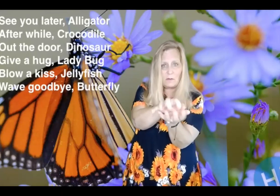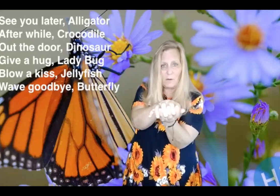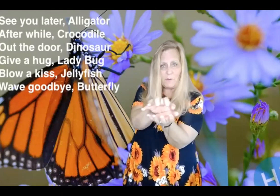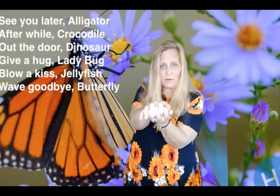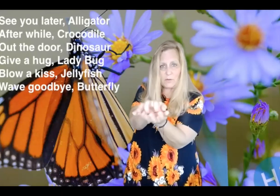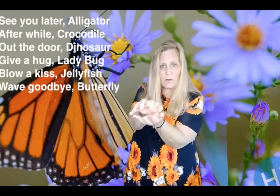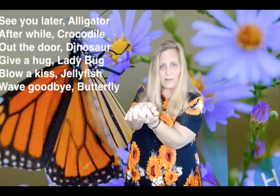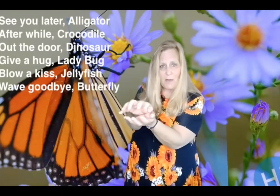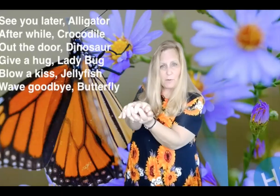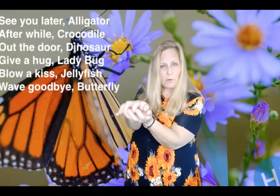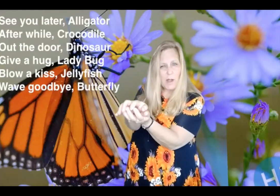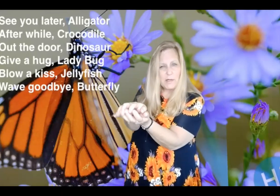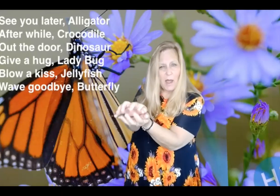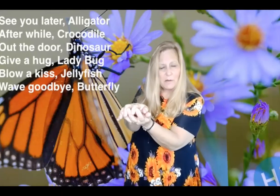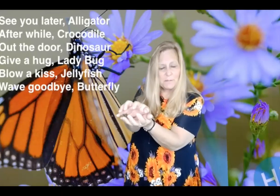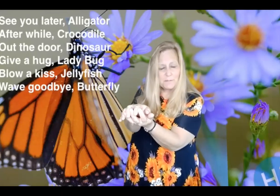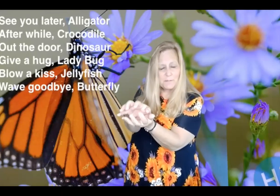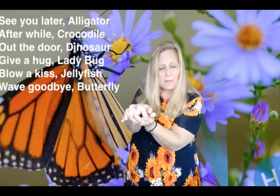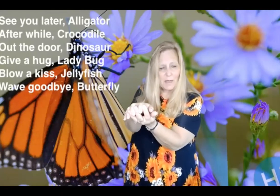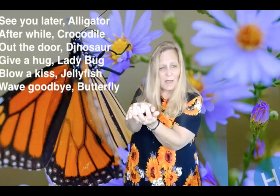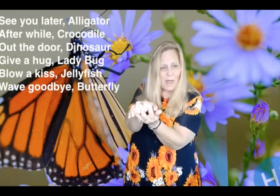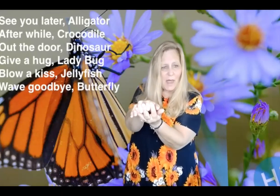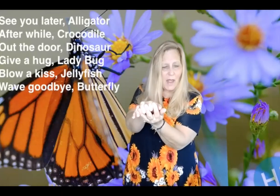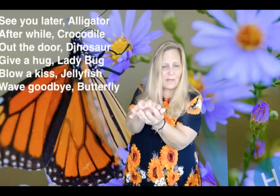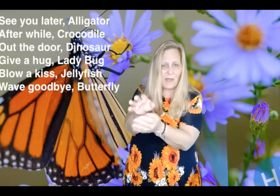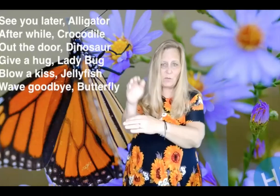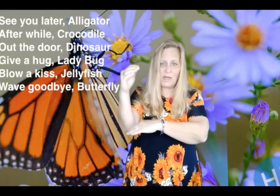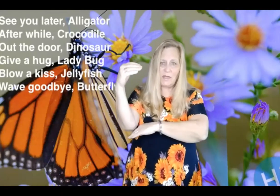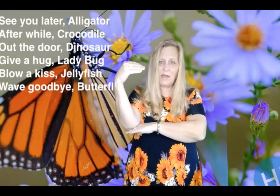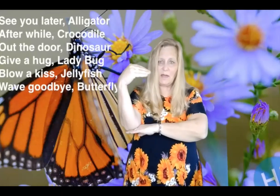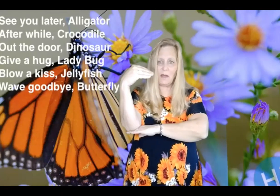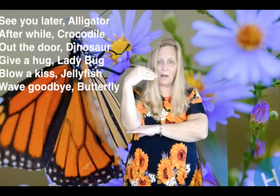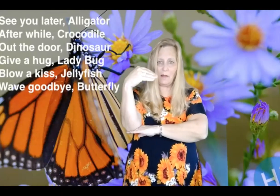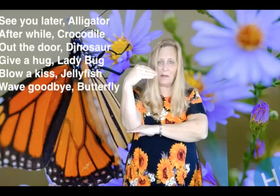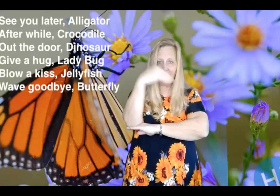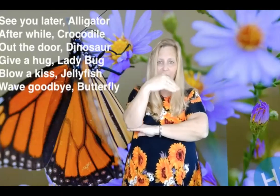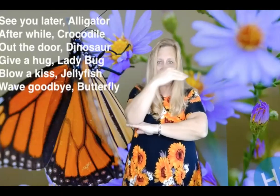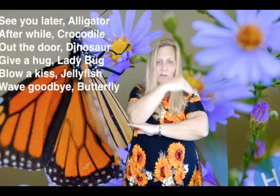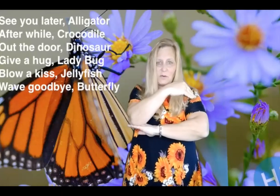our fingers go like that for crocodile. And then we need a dinosaur.